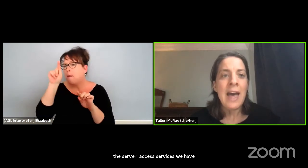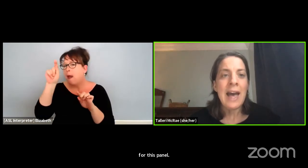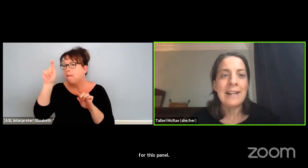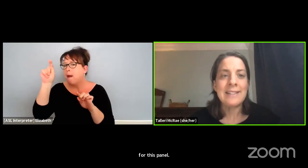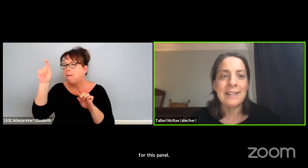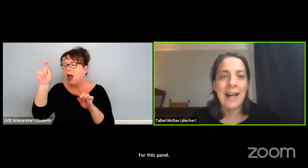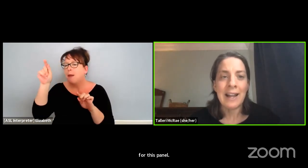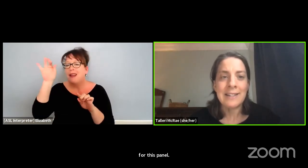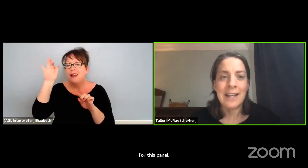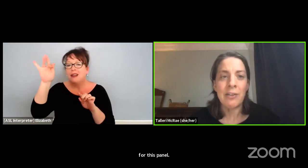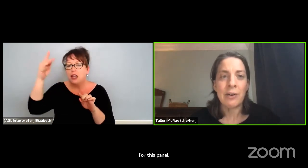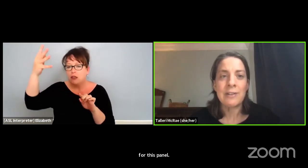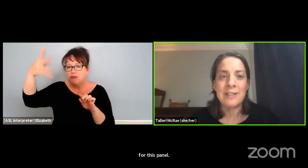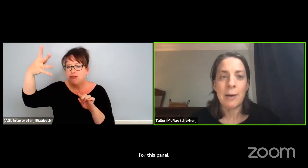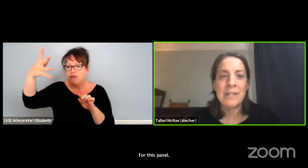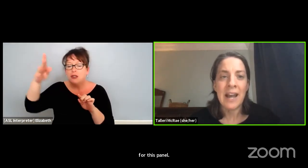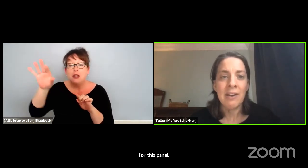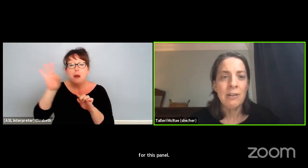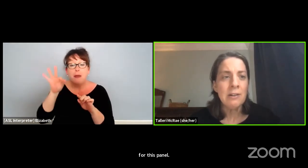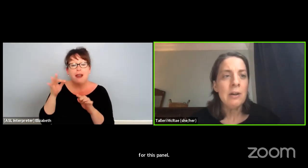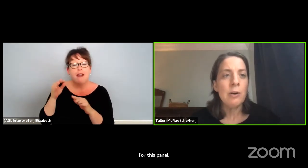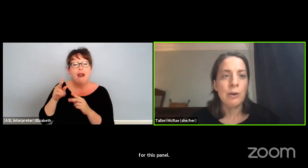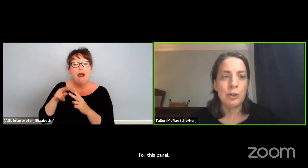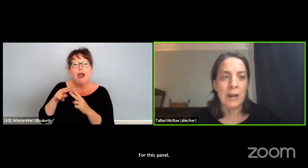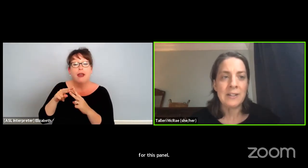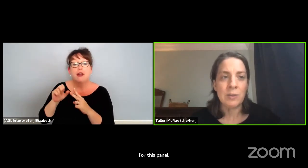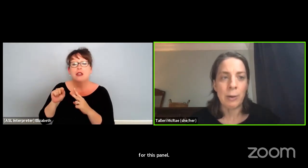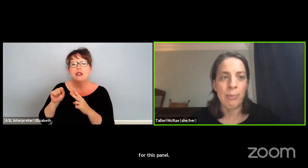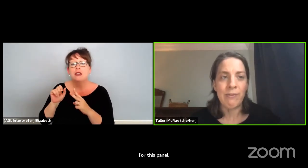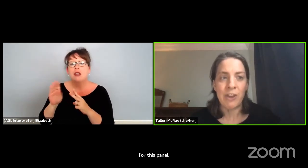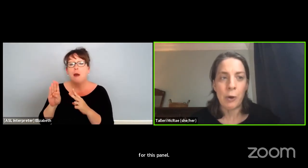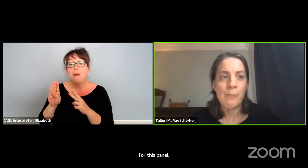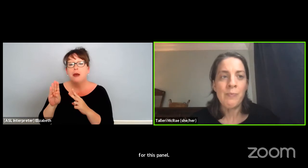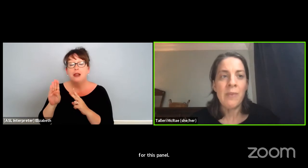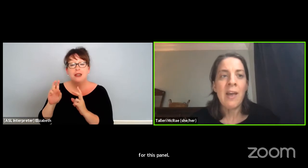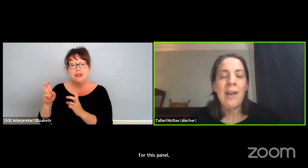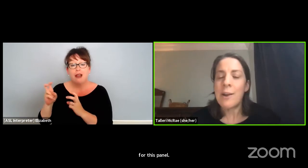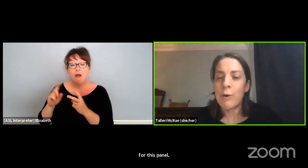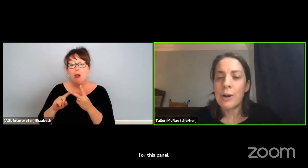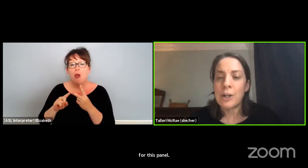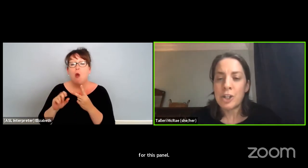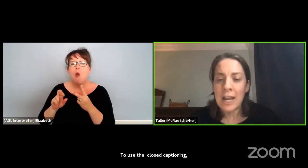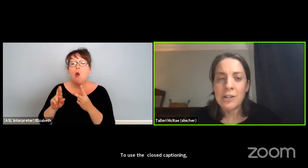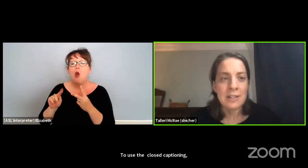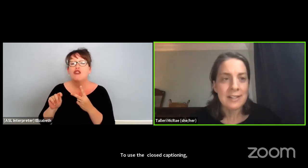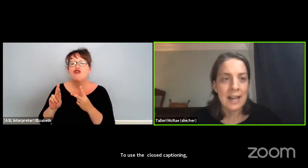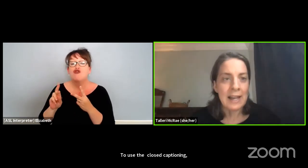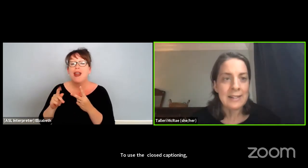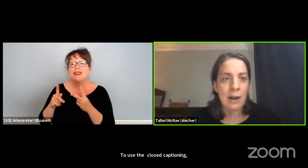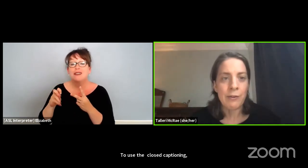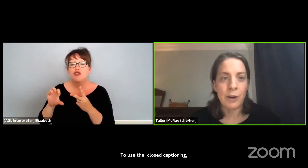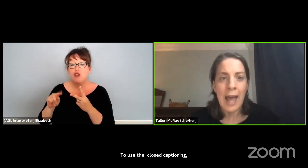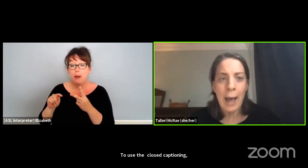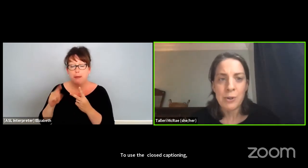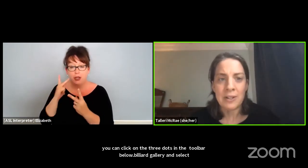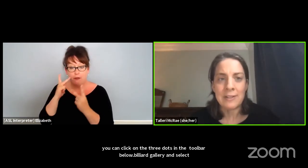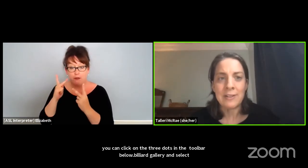and select either subtitle or transcript view. In order to change the size of your captions,